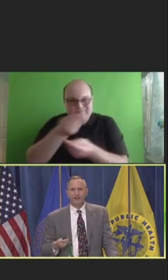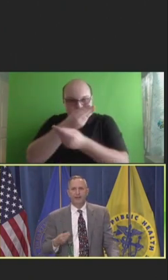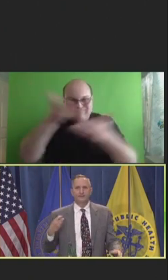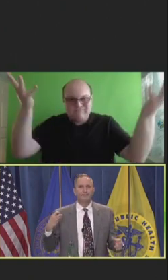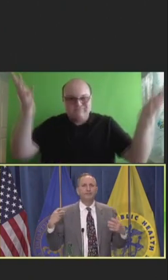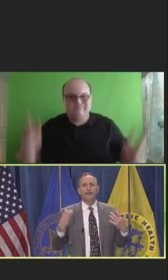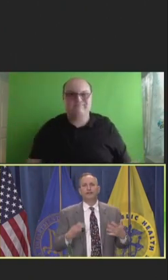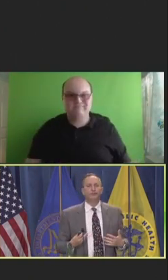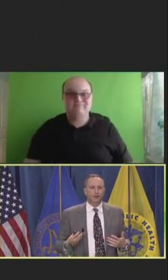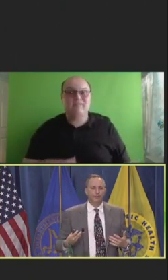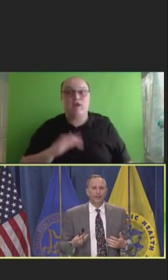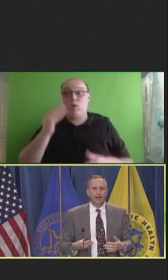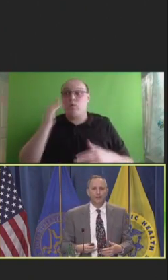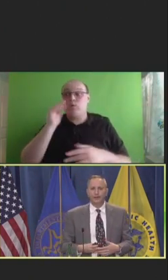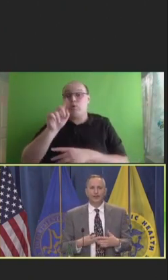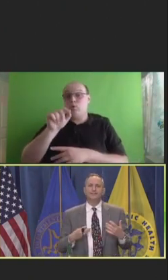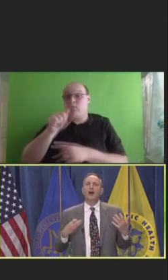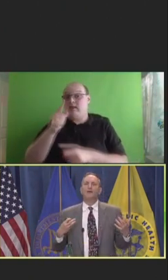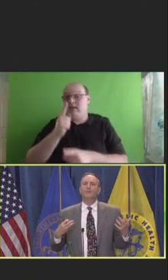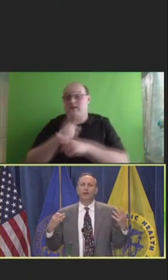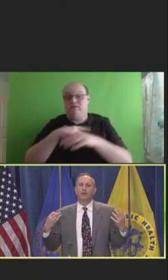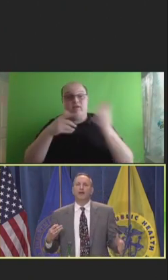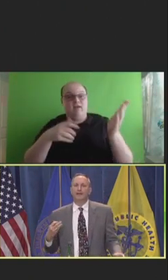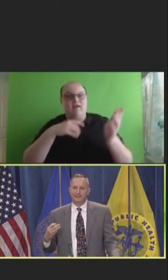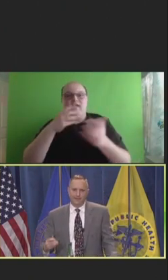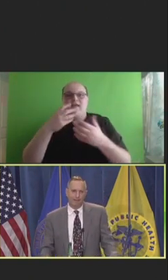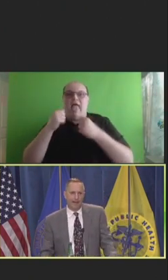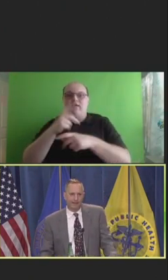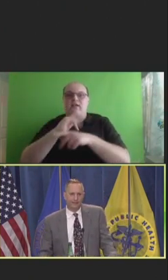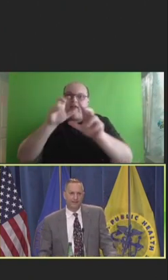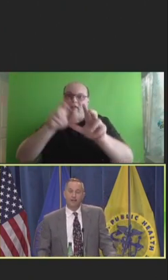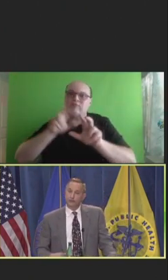As much money as we want to put into healthcare, that's not where the greatest impact is.